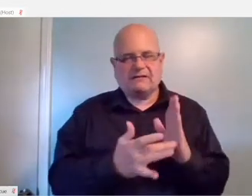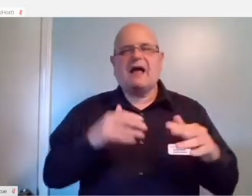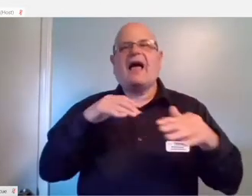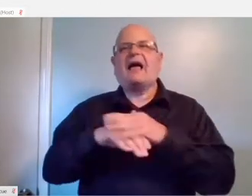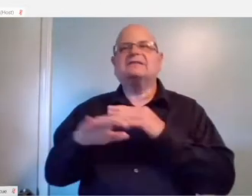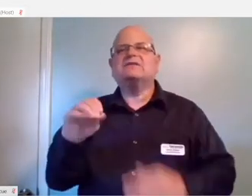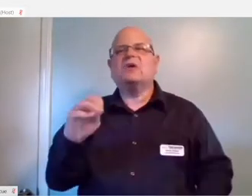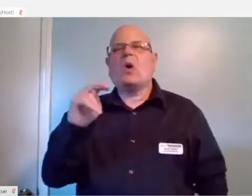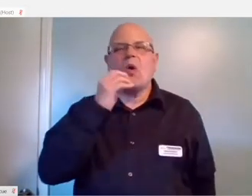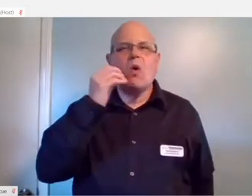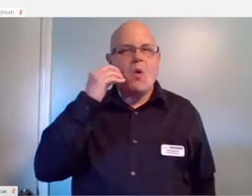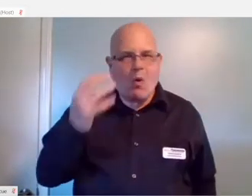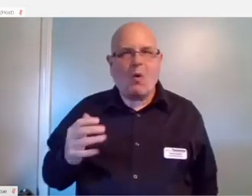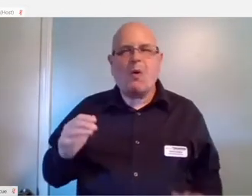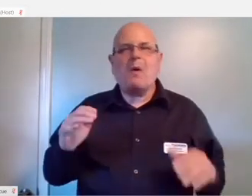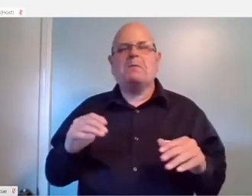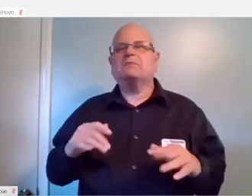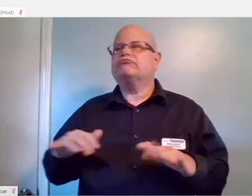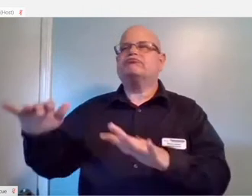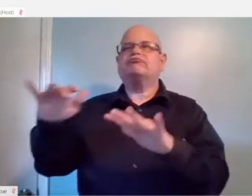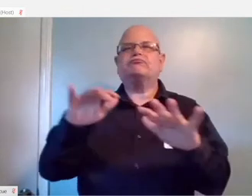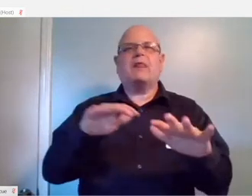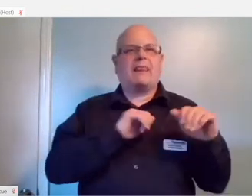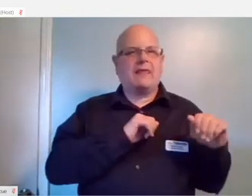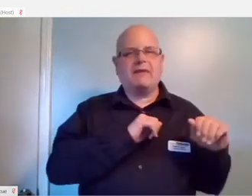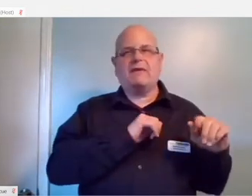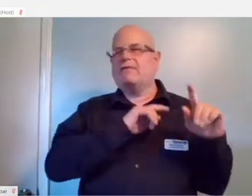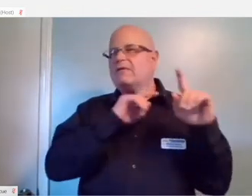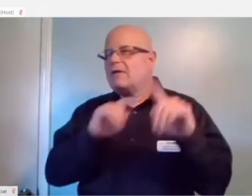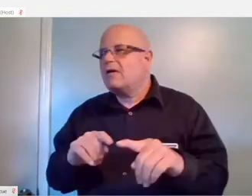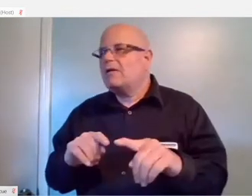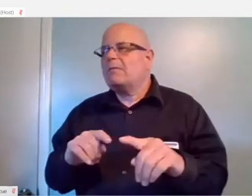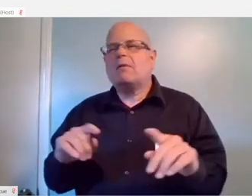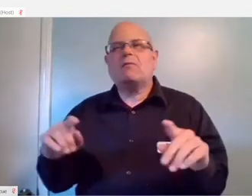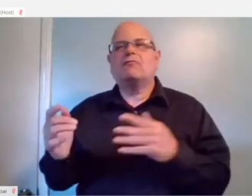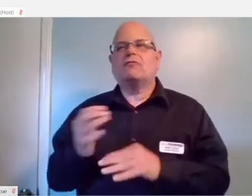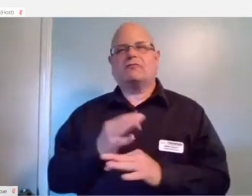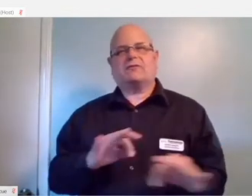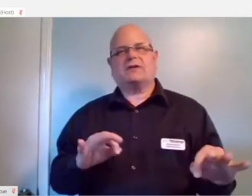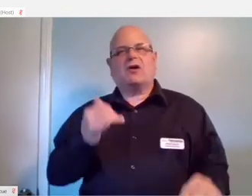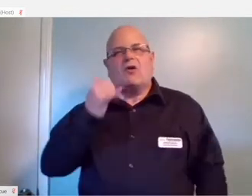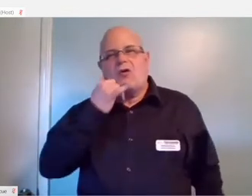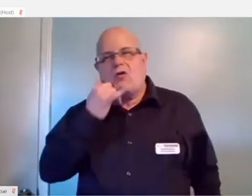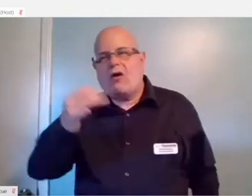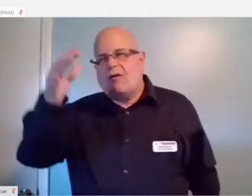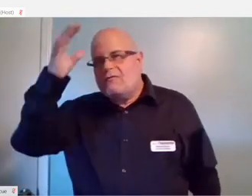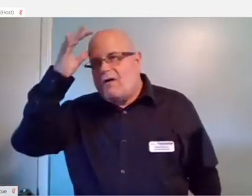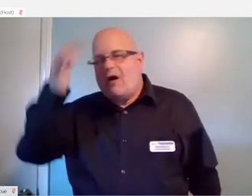home, to be able to come and go as he pleases, to be able to call an Uber driver, to be able to call his dad. All of these great things.